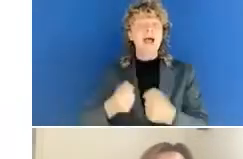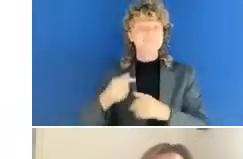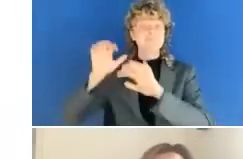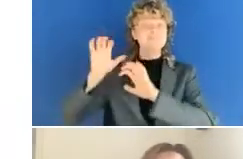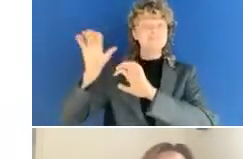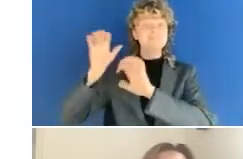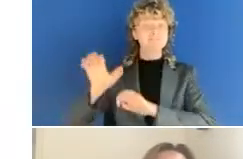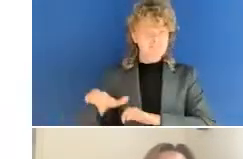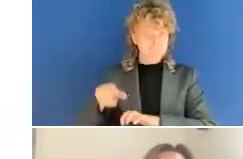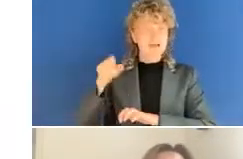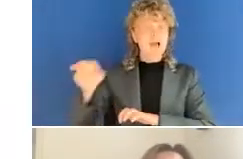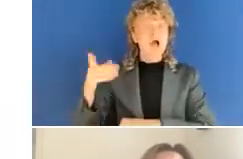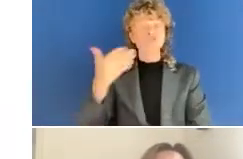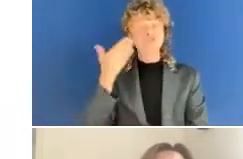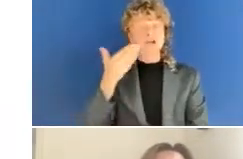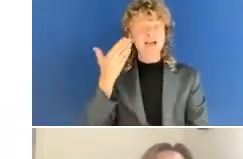So, fantastic.